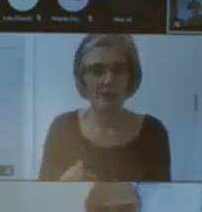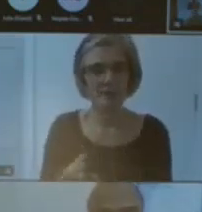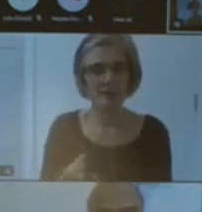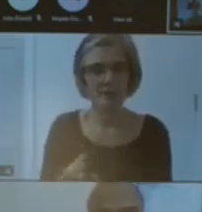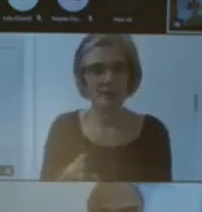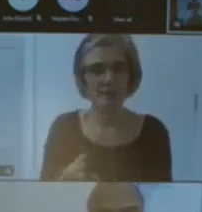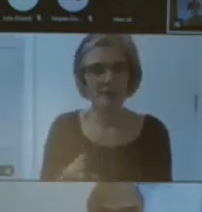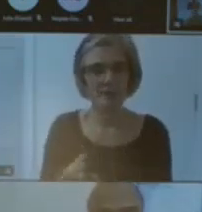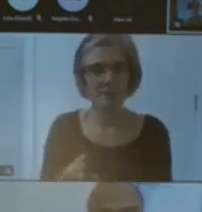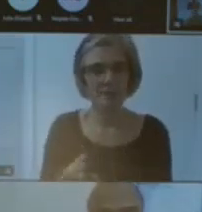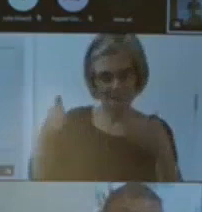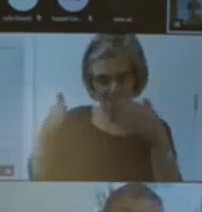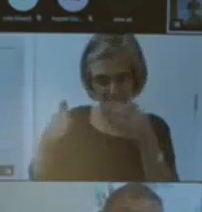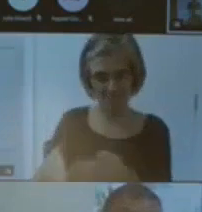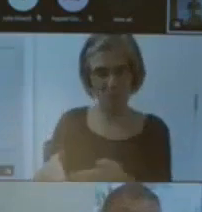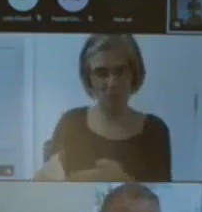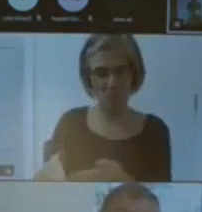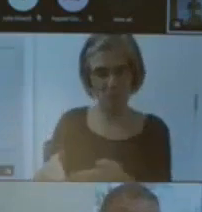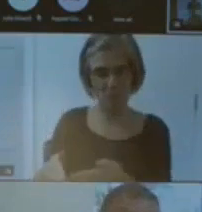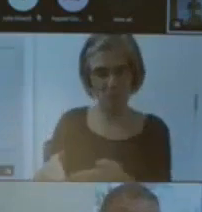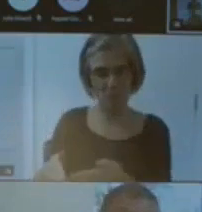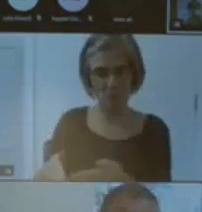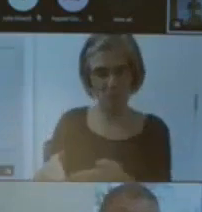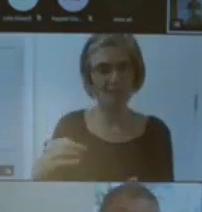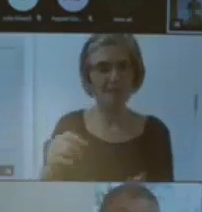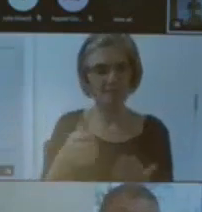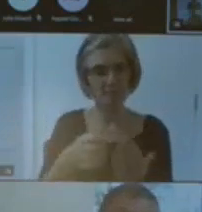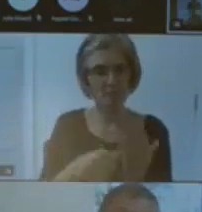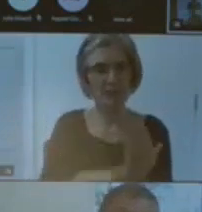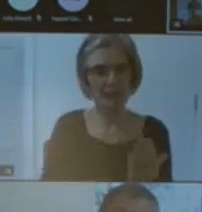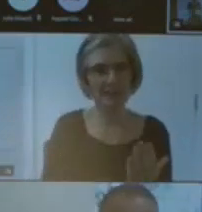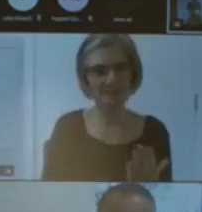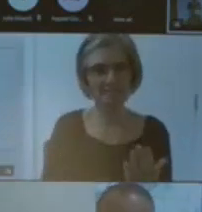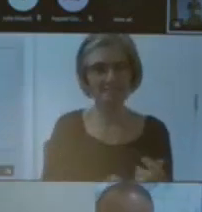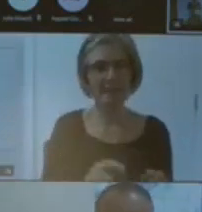and that's where the resistance to exploitation comes into because it's about it's not what can